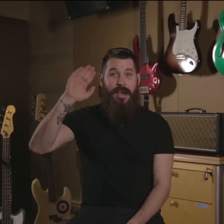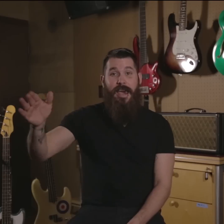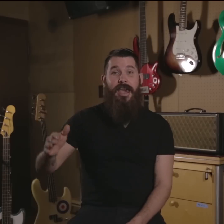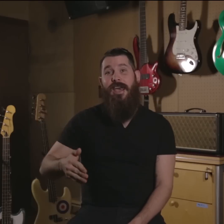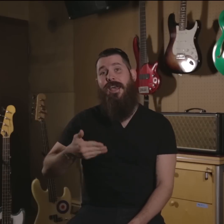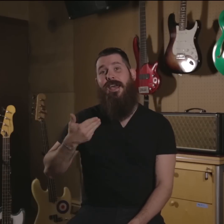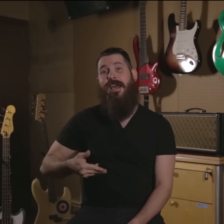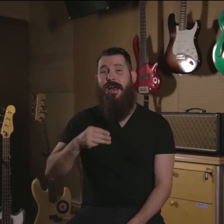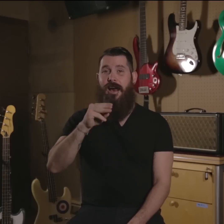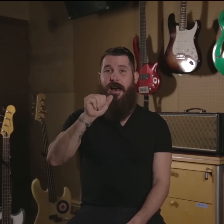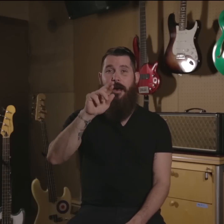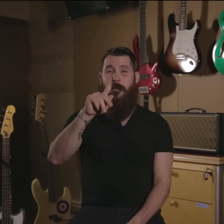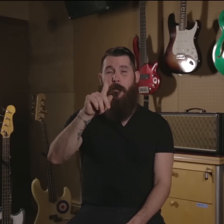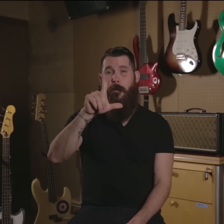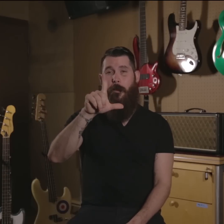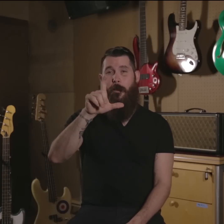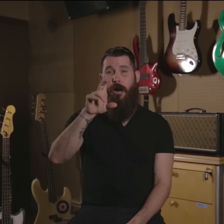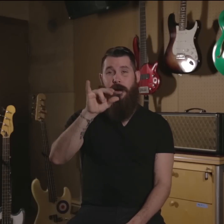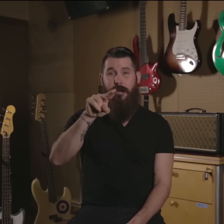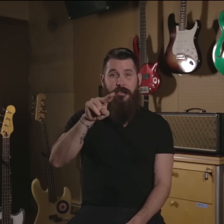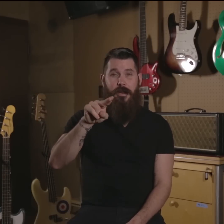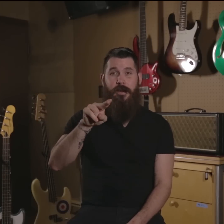Hey! I'm Mark Levin.